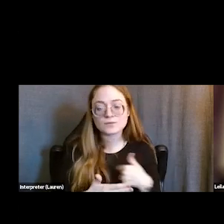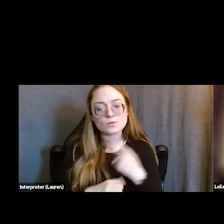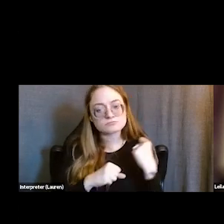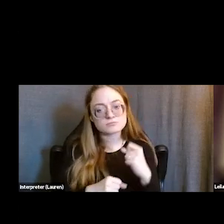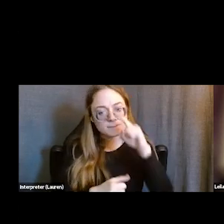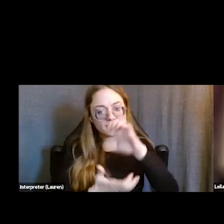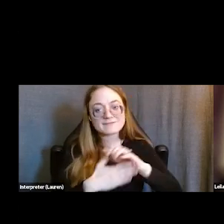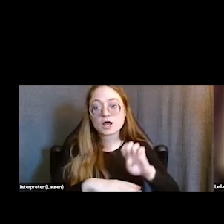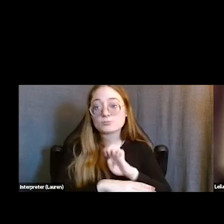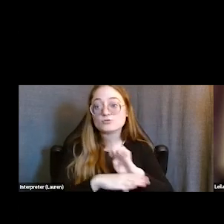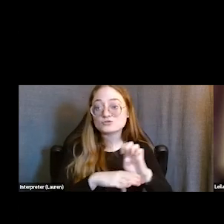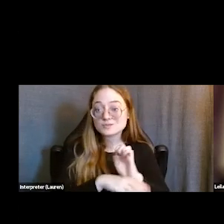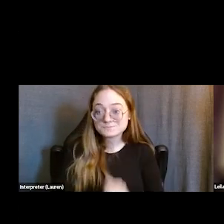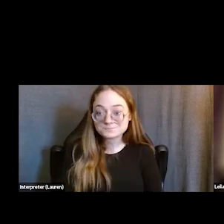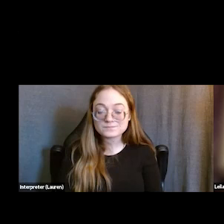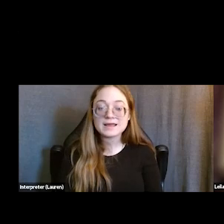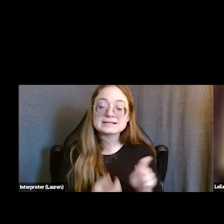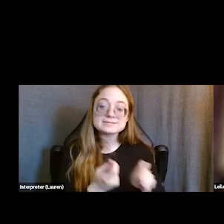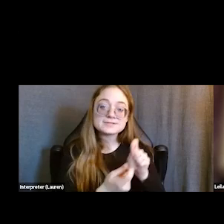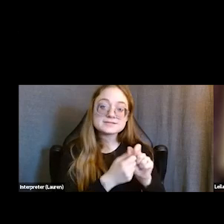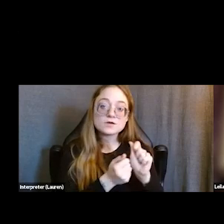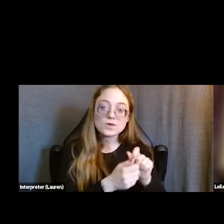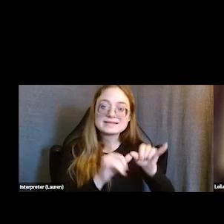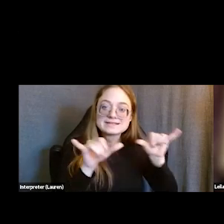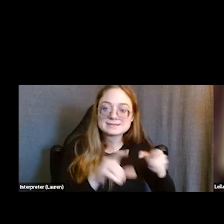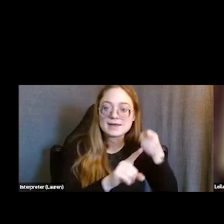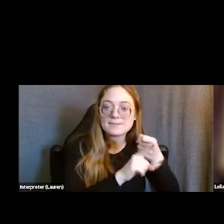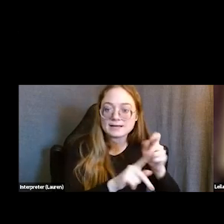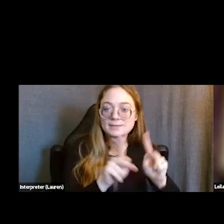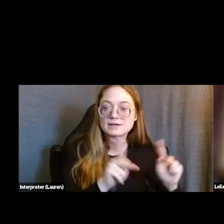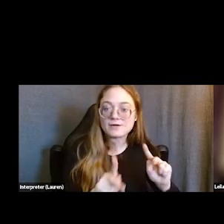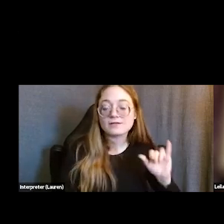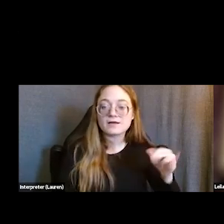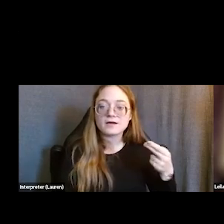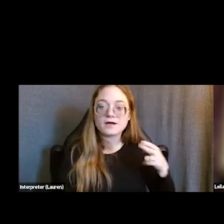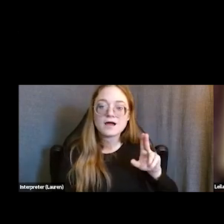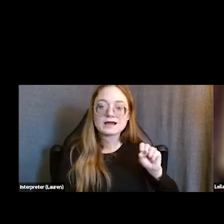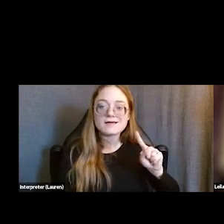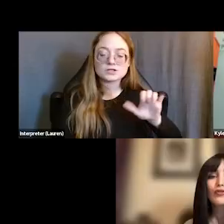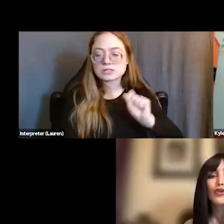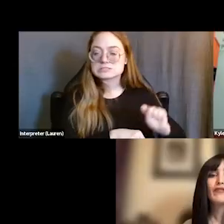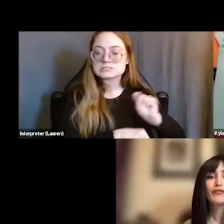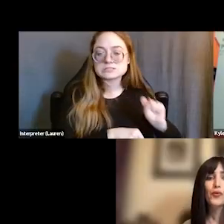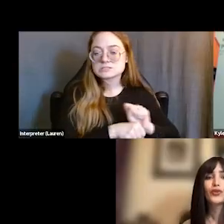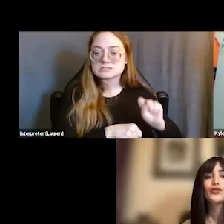in particular with system impacted people. That hustle mentality with proper guidance can be a powerful driving force